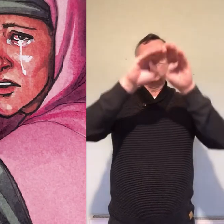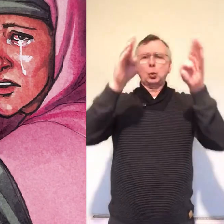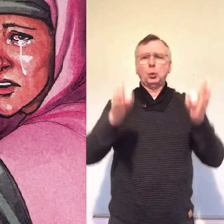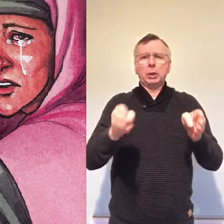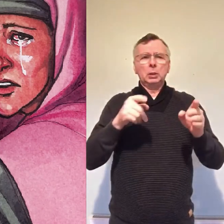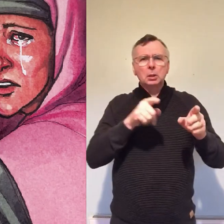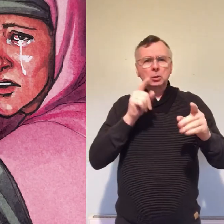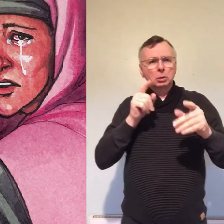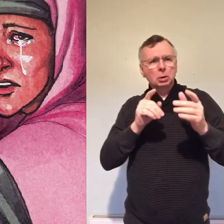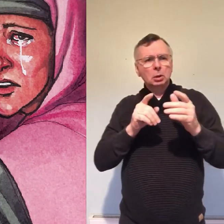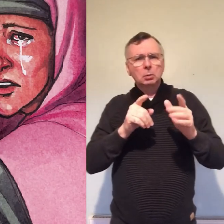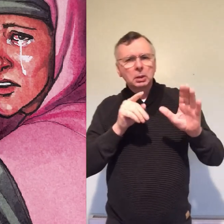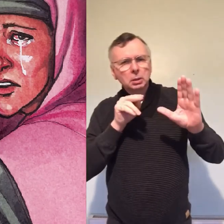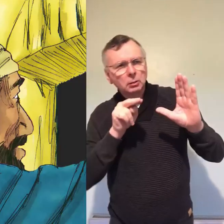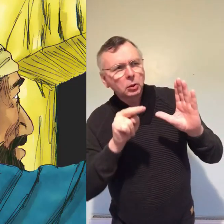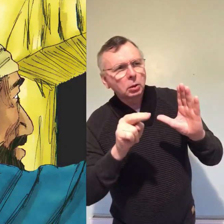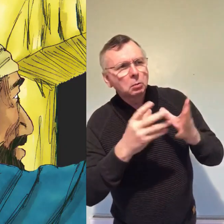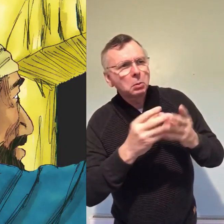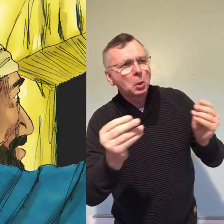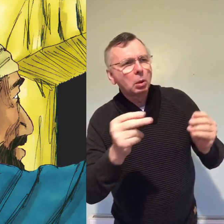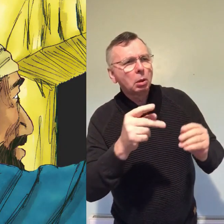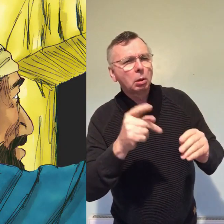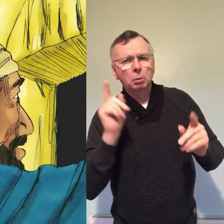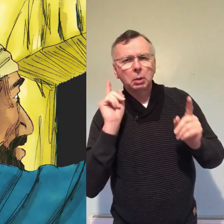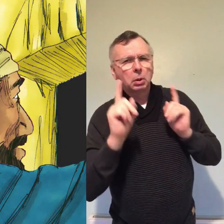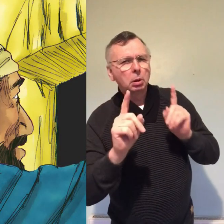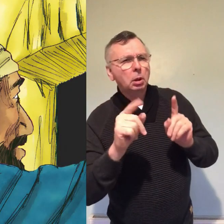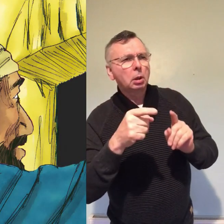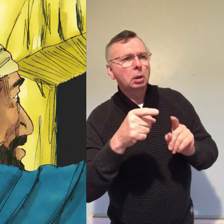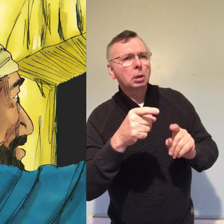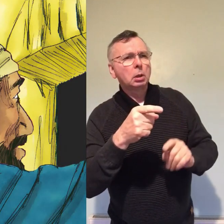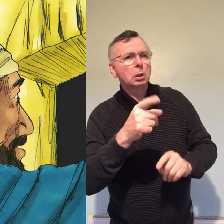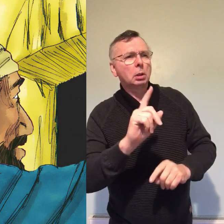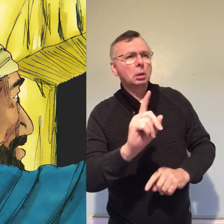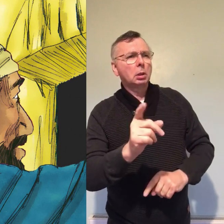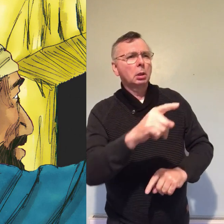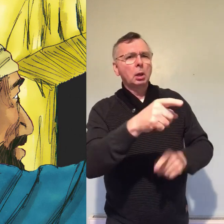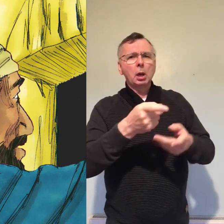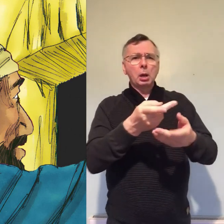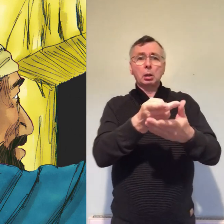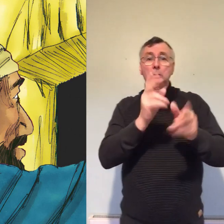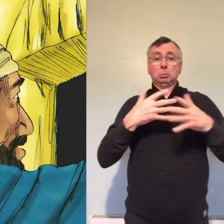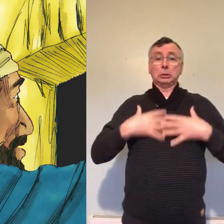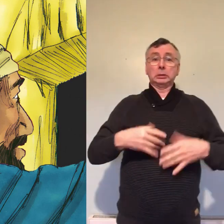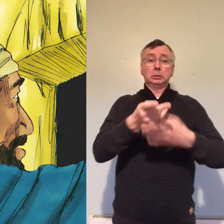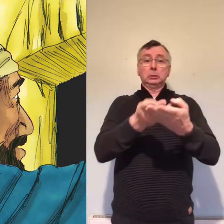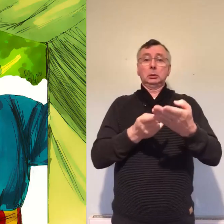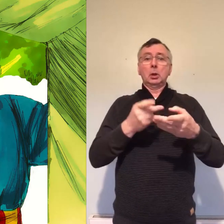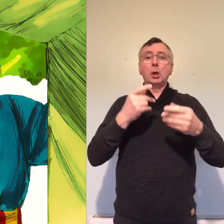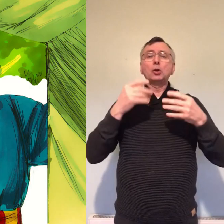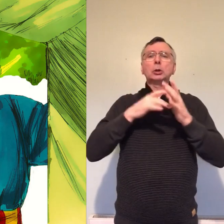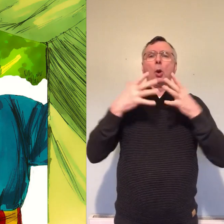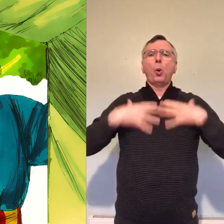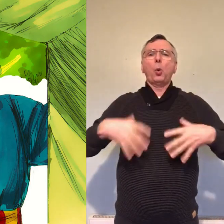looking in he saw that the body was gone but Jesus glowed grave clothes